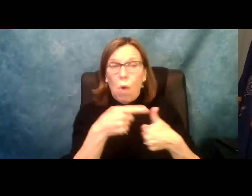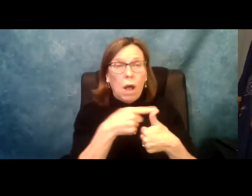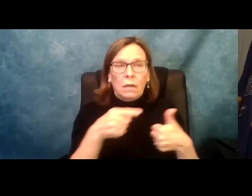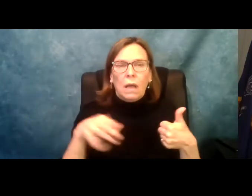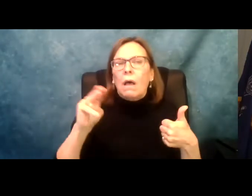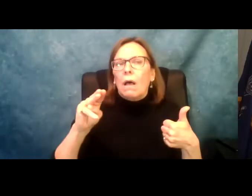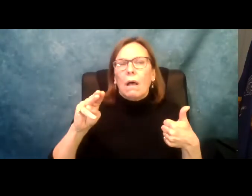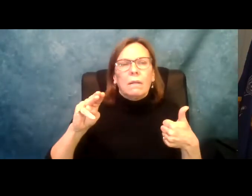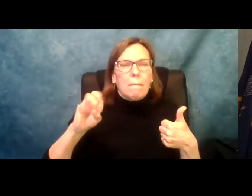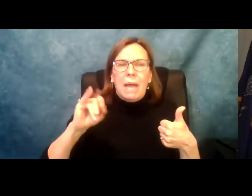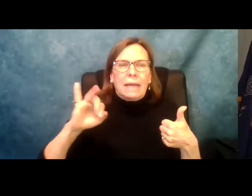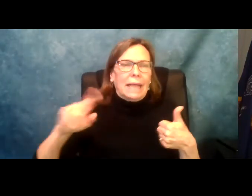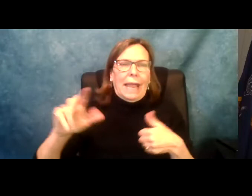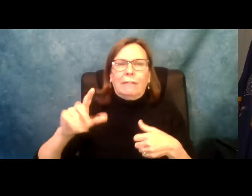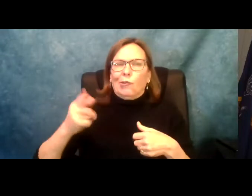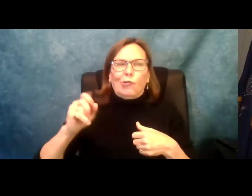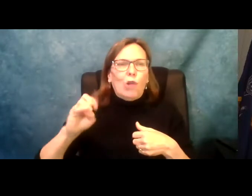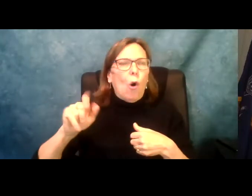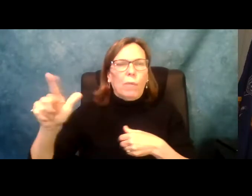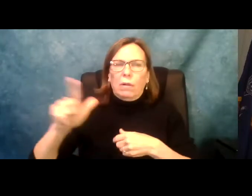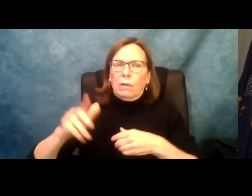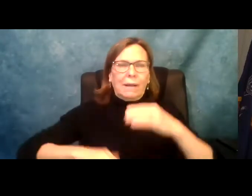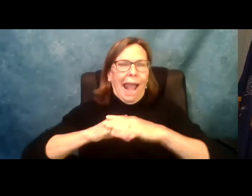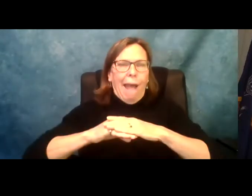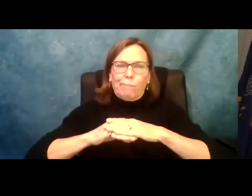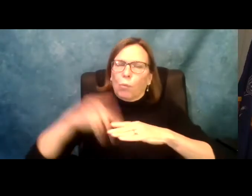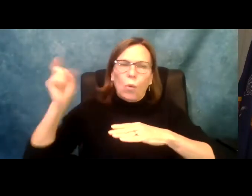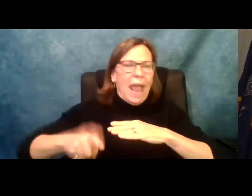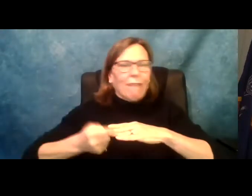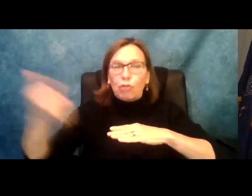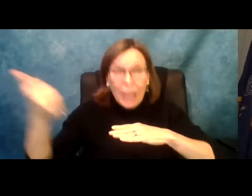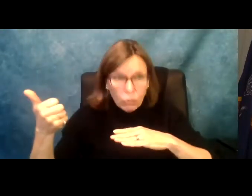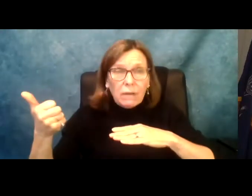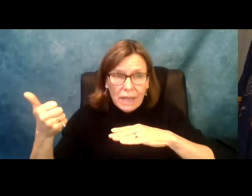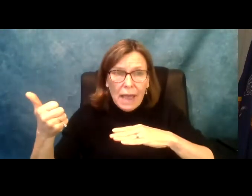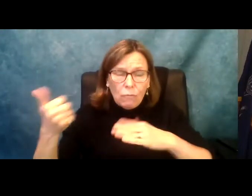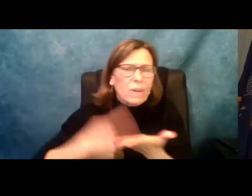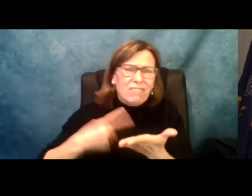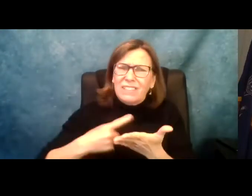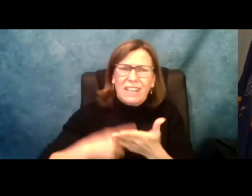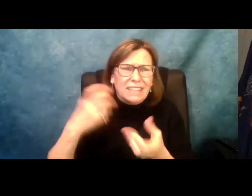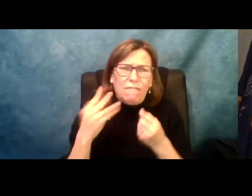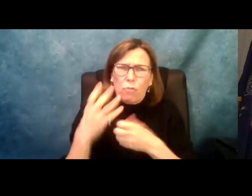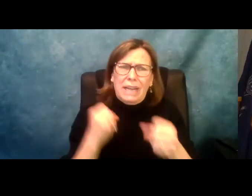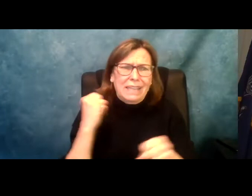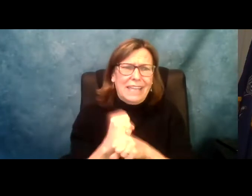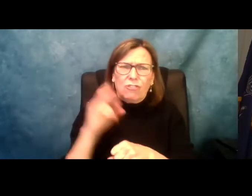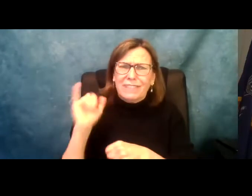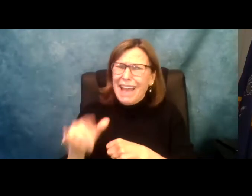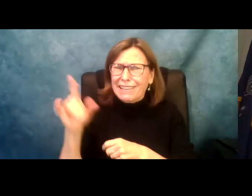to make sure that are included in this budget. Number one, that we need to get rid of the Medicaid cap. That is